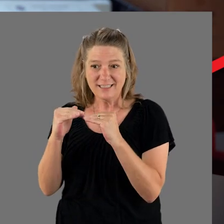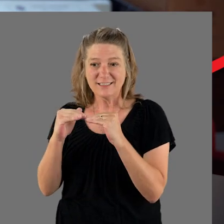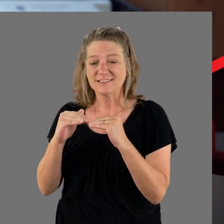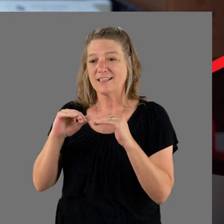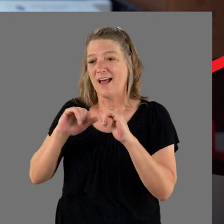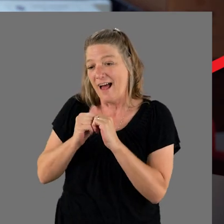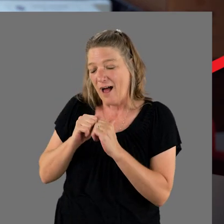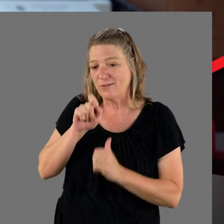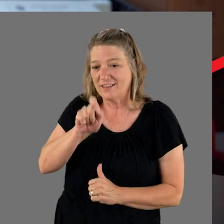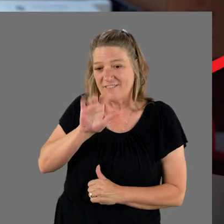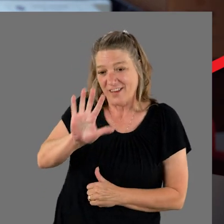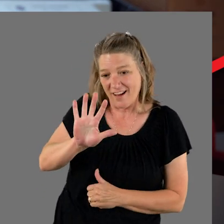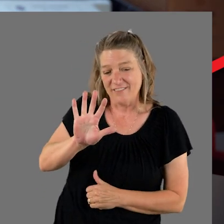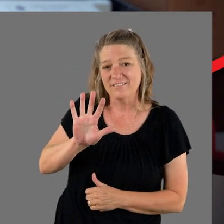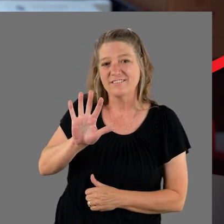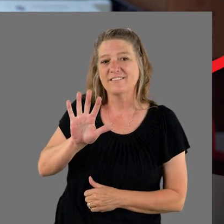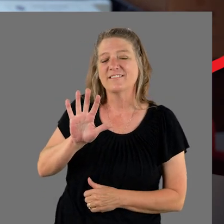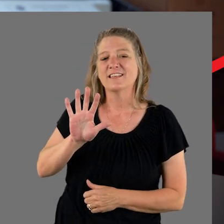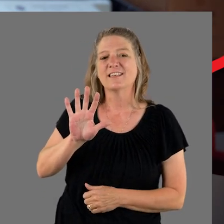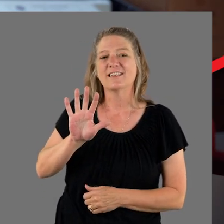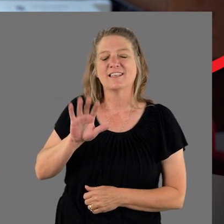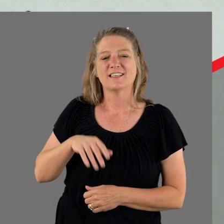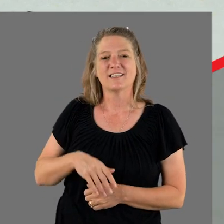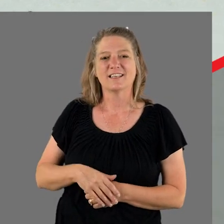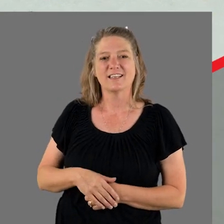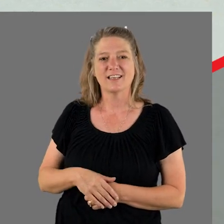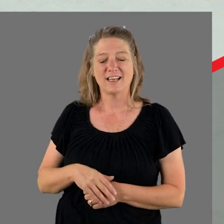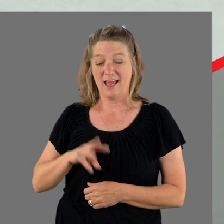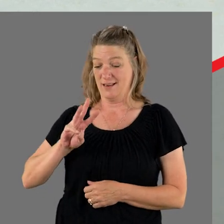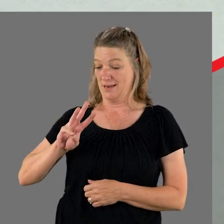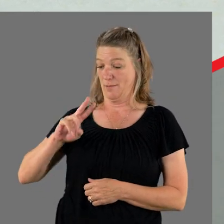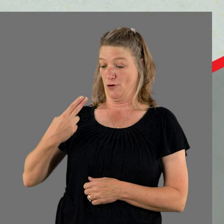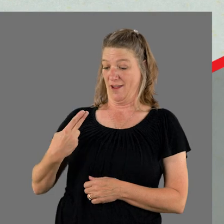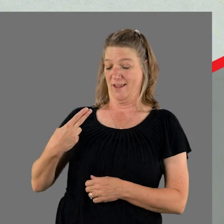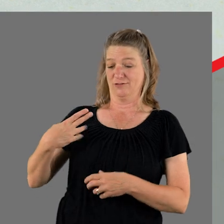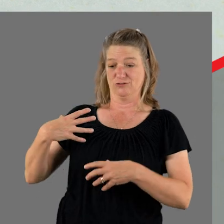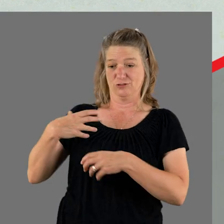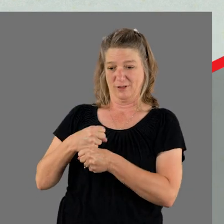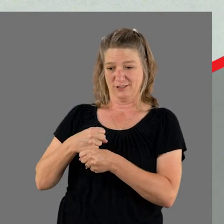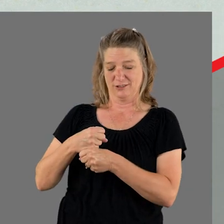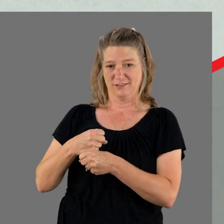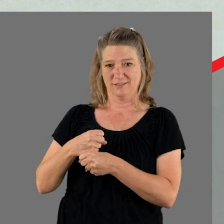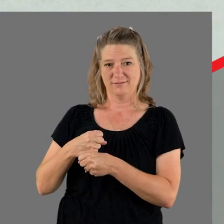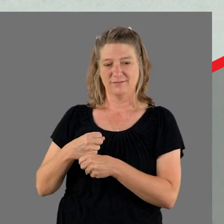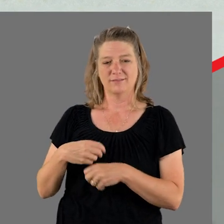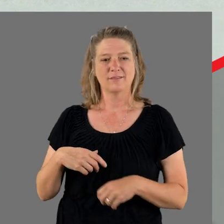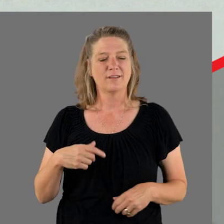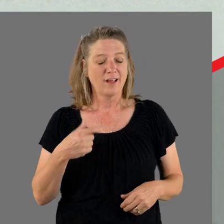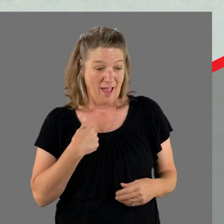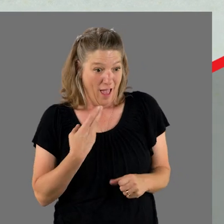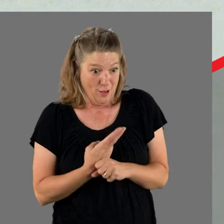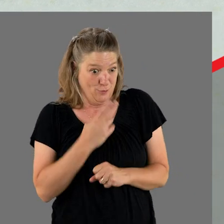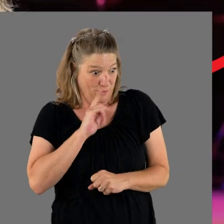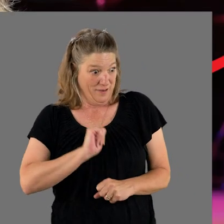by a dot five and then the W-H contraction. [Julie] I actually used it as a tool myself.